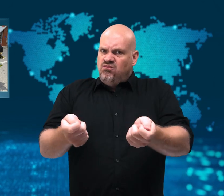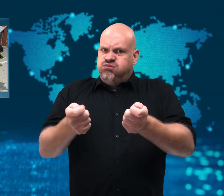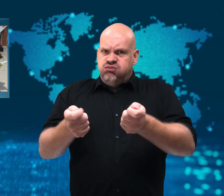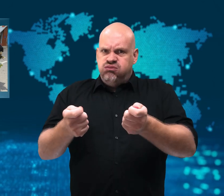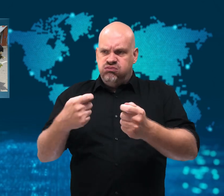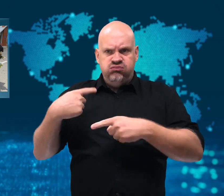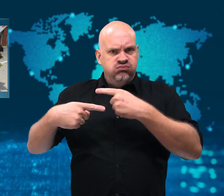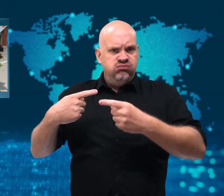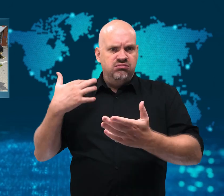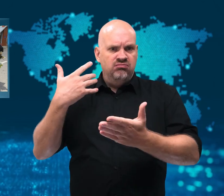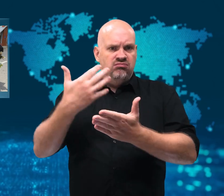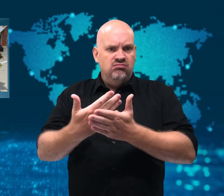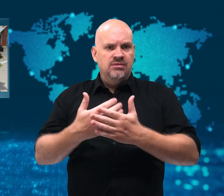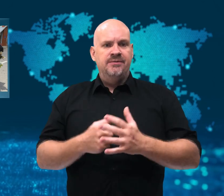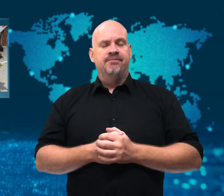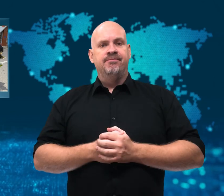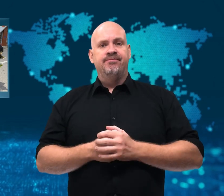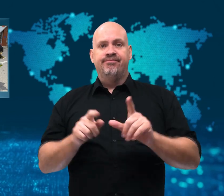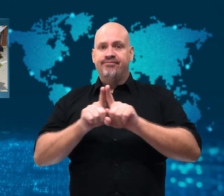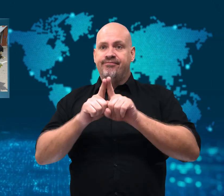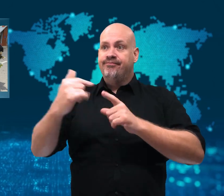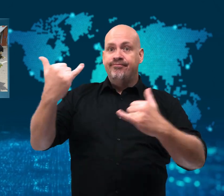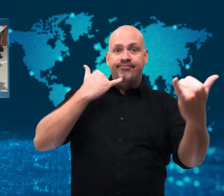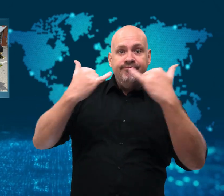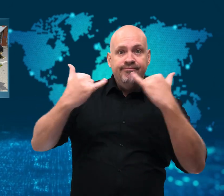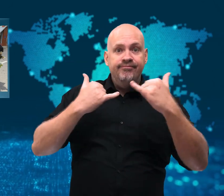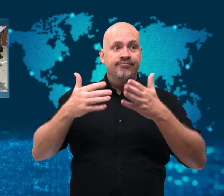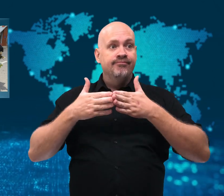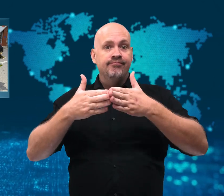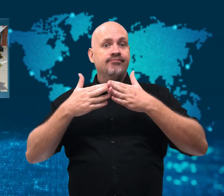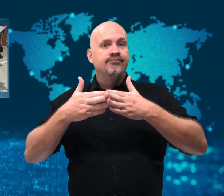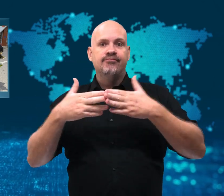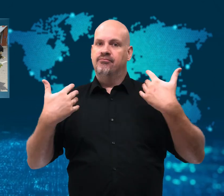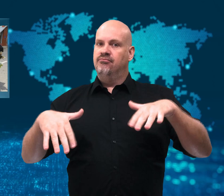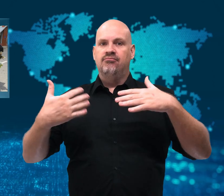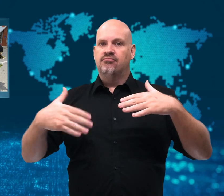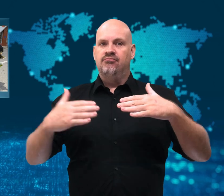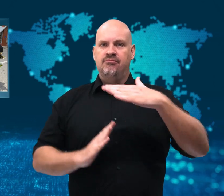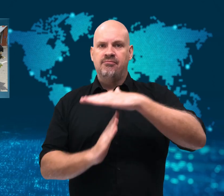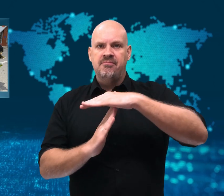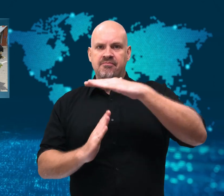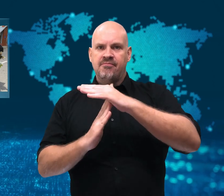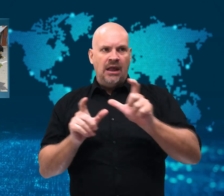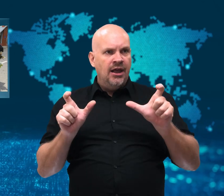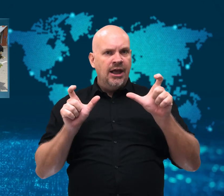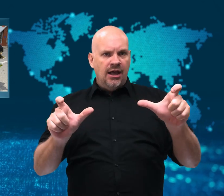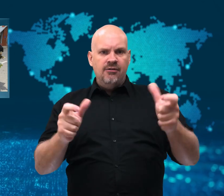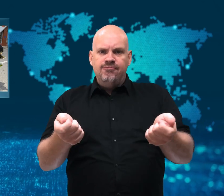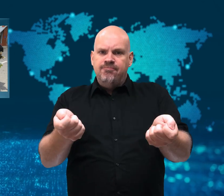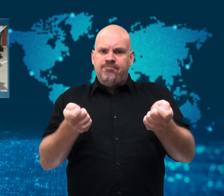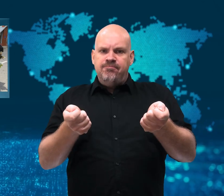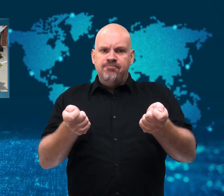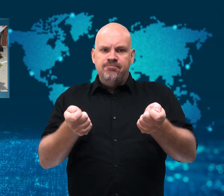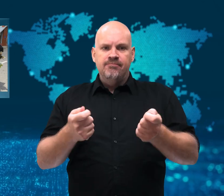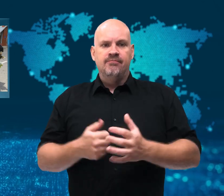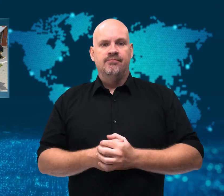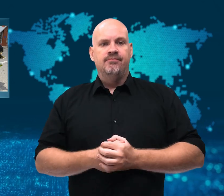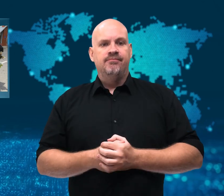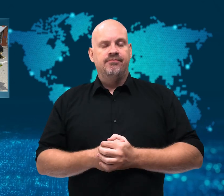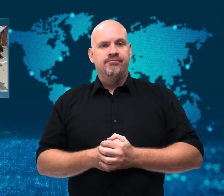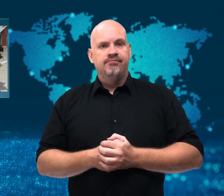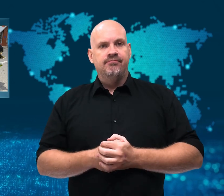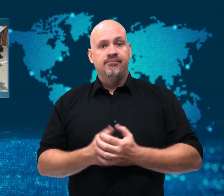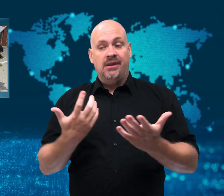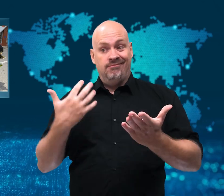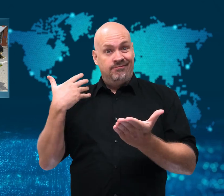Border restrictions also limit infections brought from other countries.